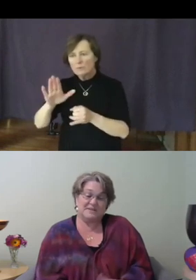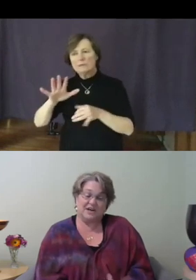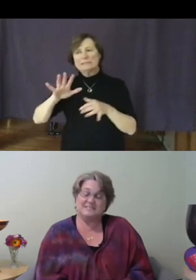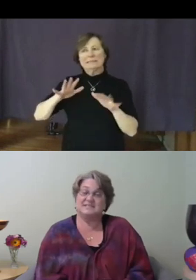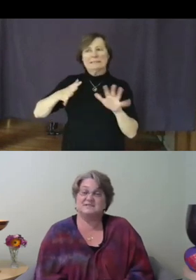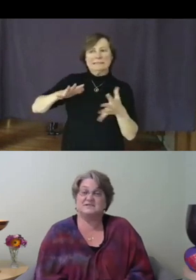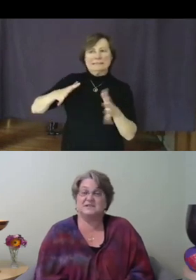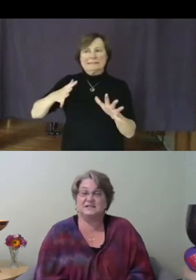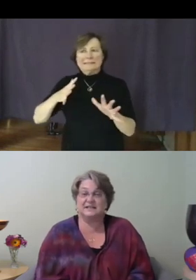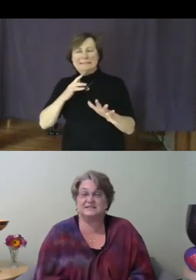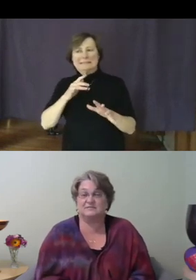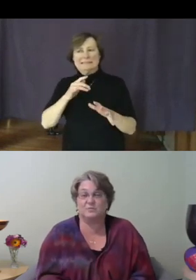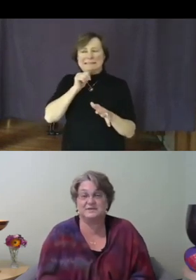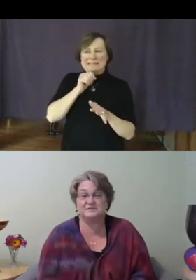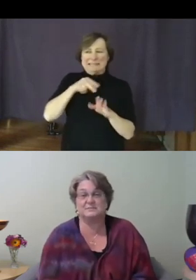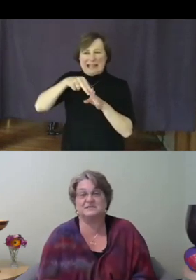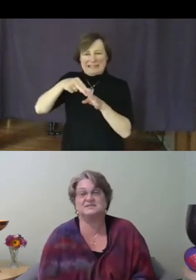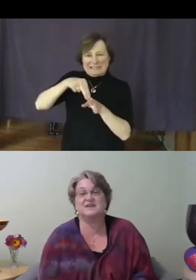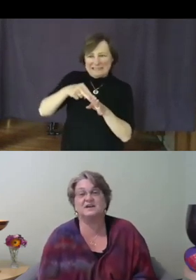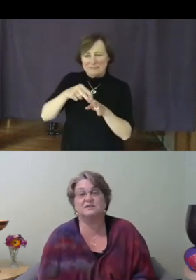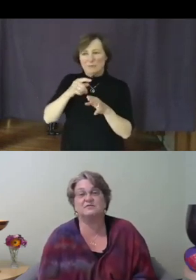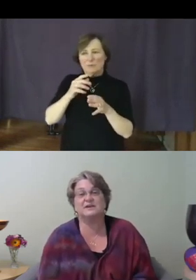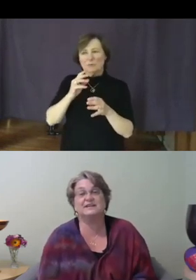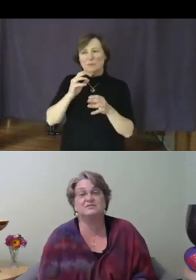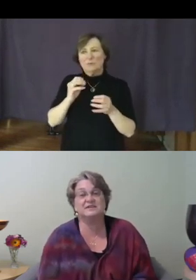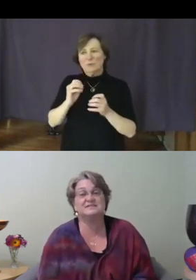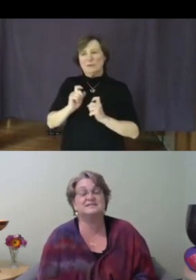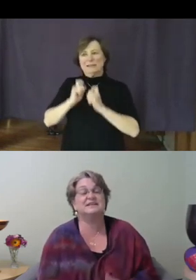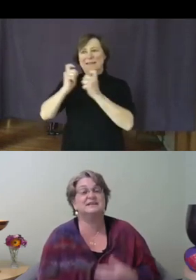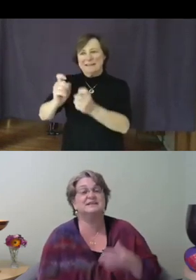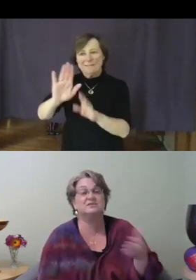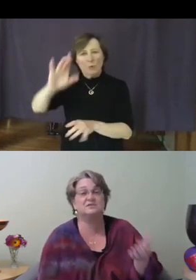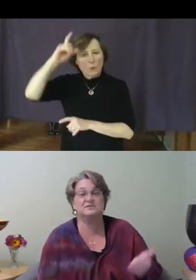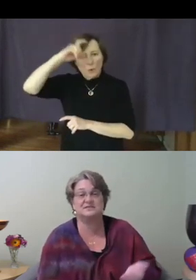ideas to the collective wisdom, the desire for increasing inclusivity